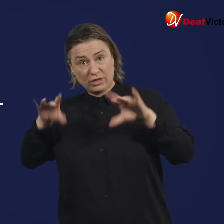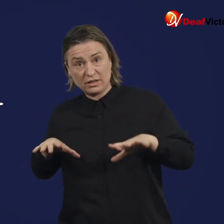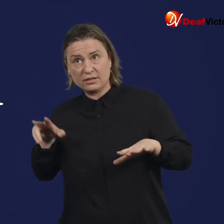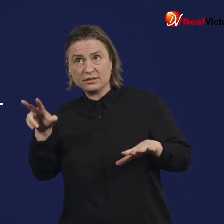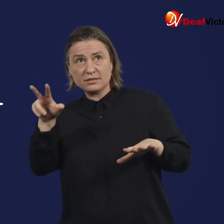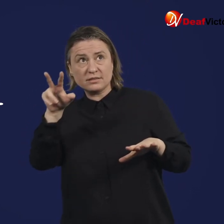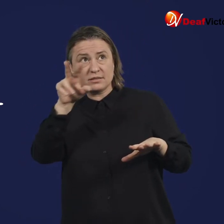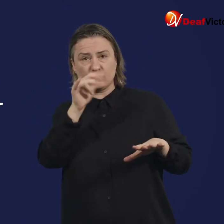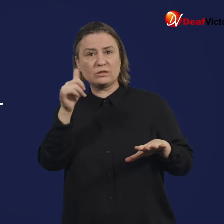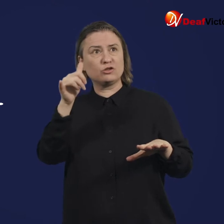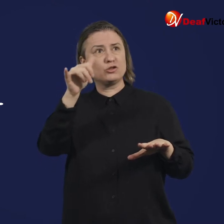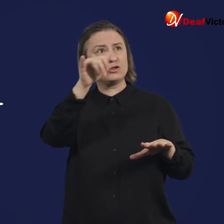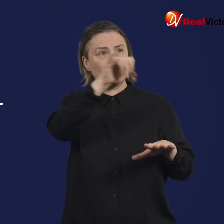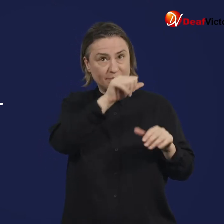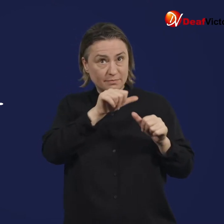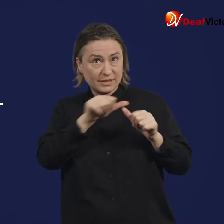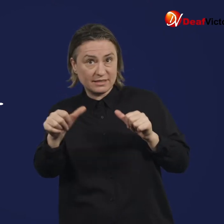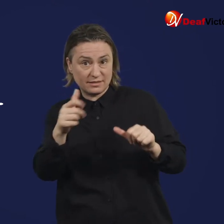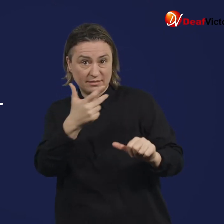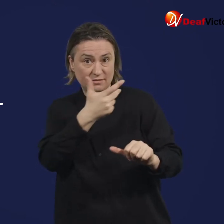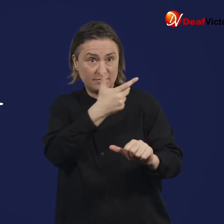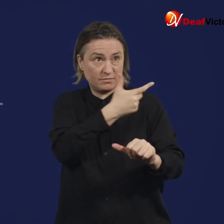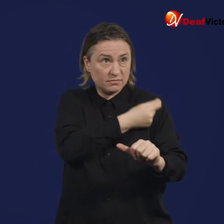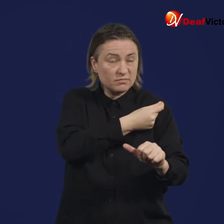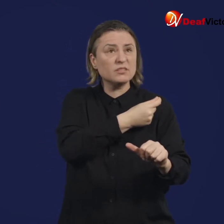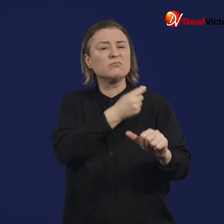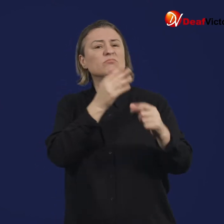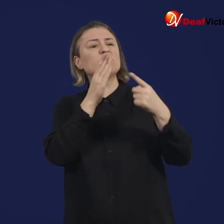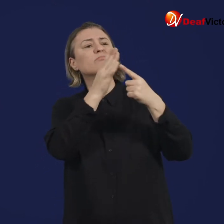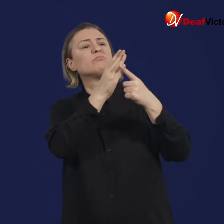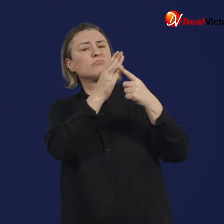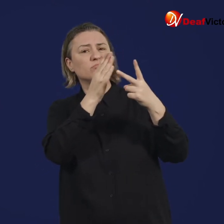Australia assessed the available vaccines on the global market and selected what they believe to be